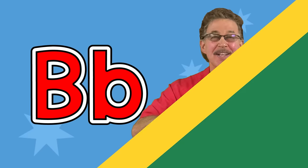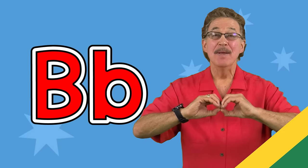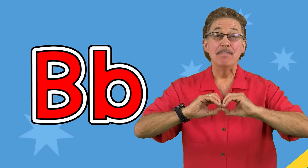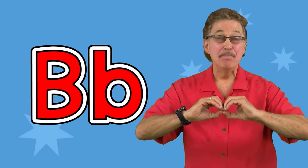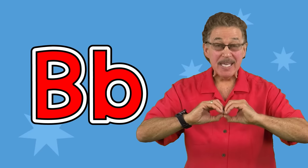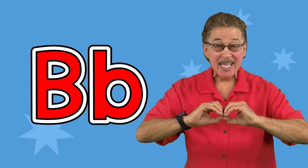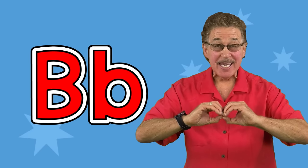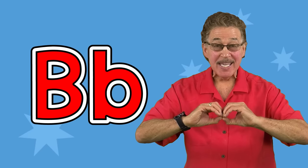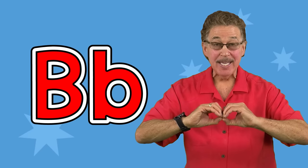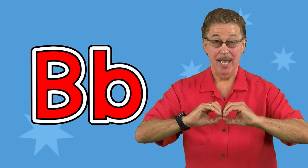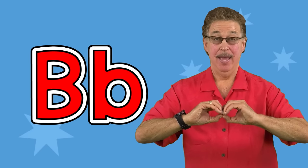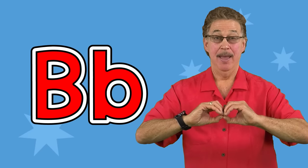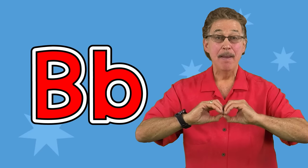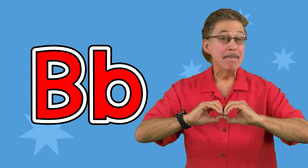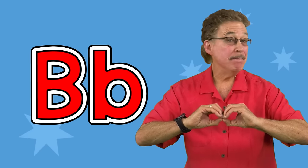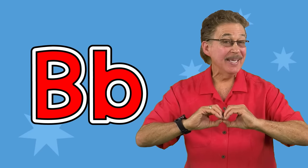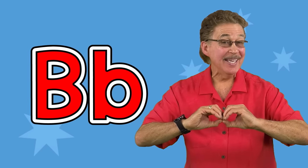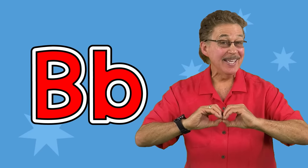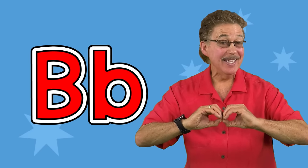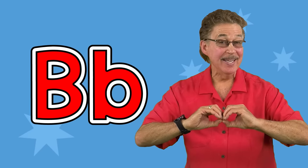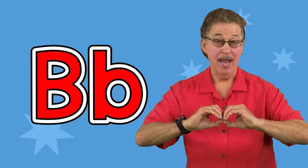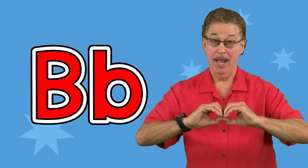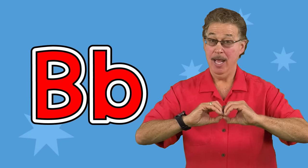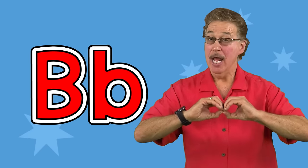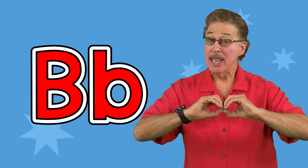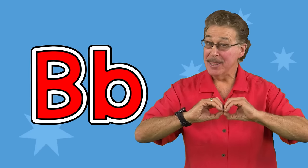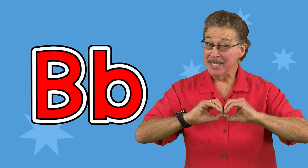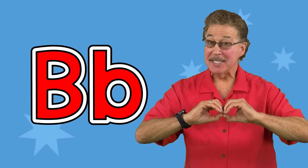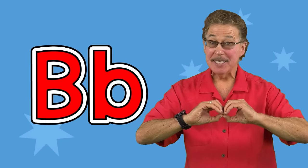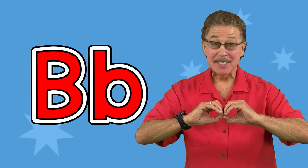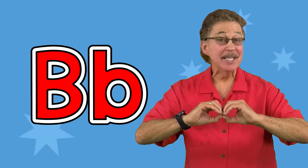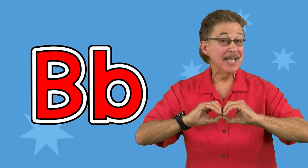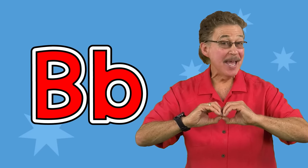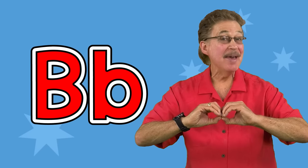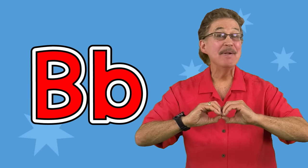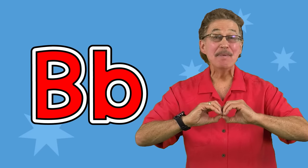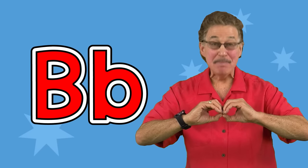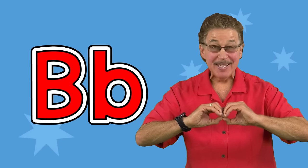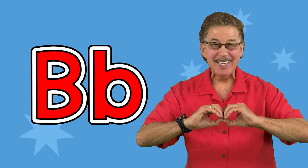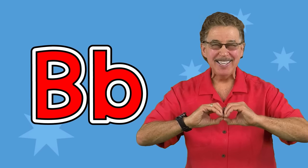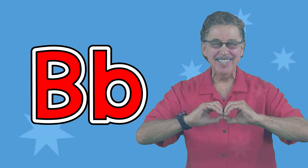B, b, this is the letter b